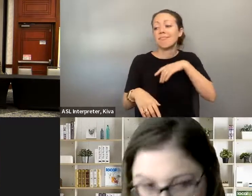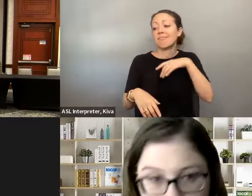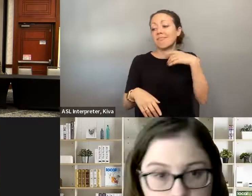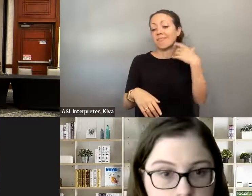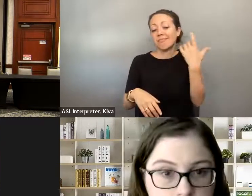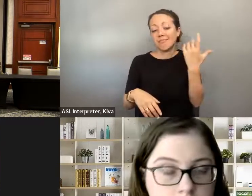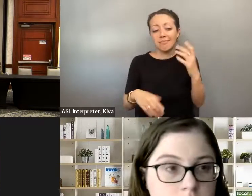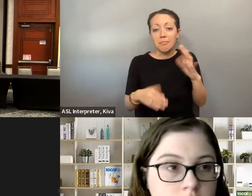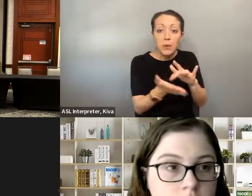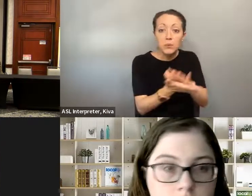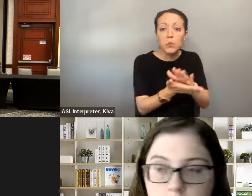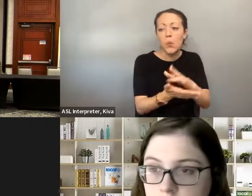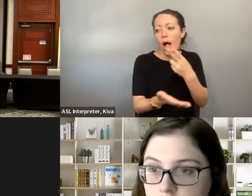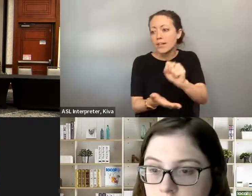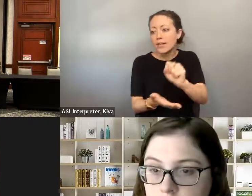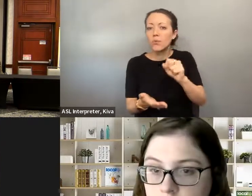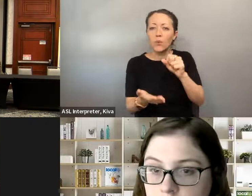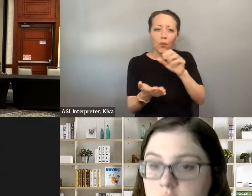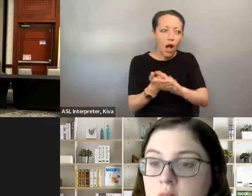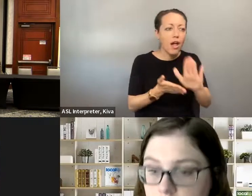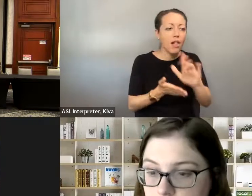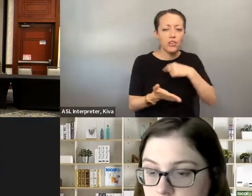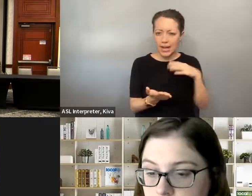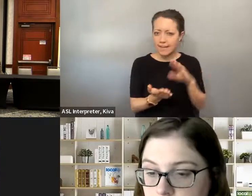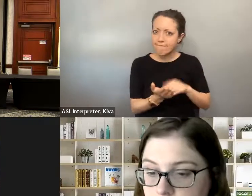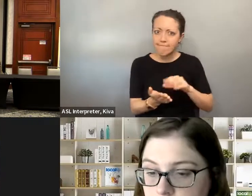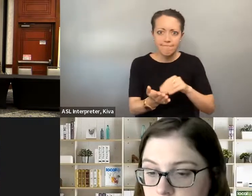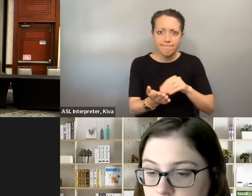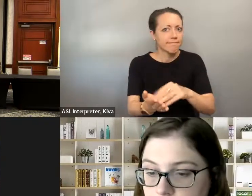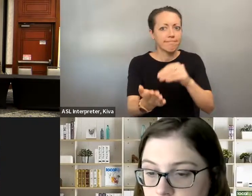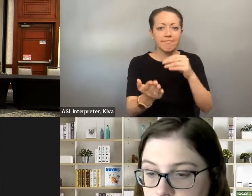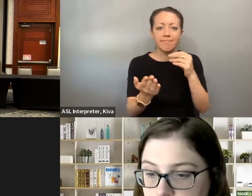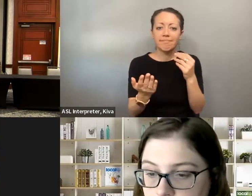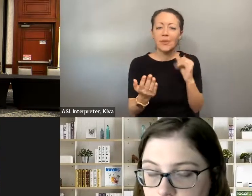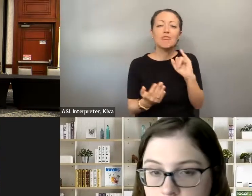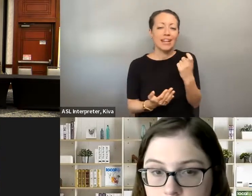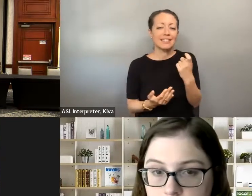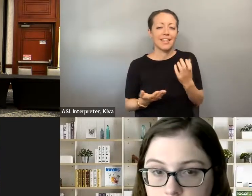development review boards, you know, different -- if it was yeah, different. If it was different. Political party work, different campaigns, middle school, high school college, you know. different political party work , different campaigns, middle